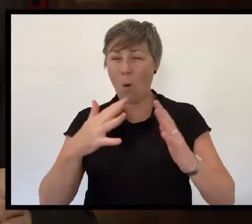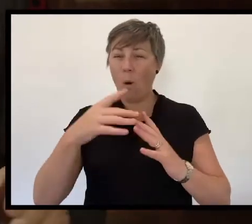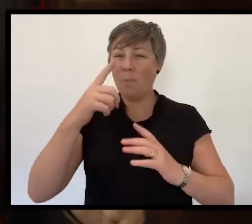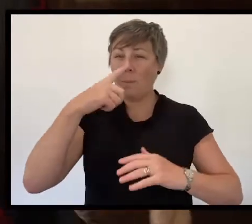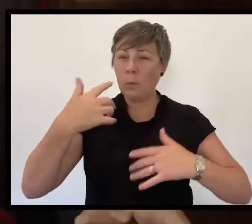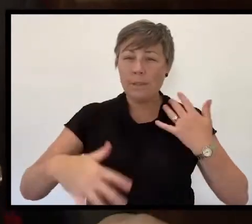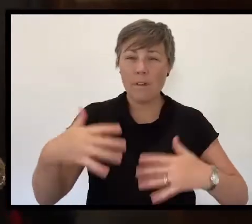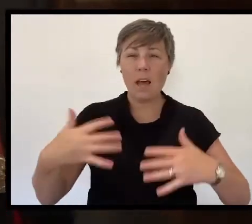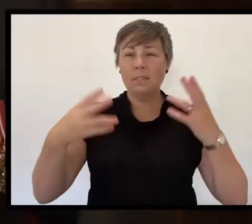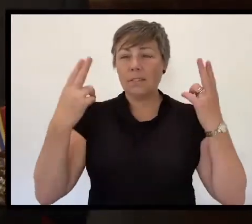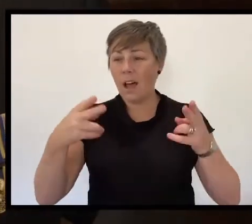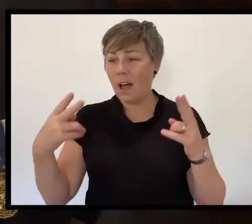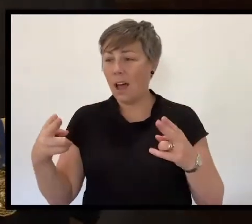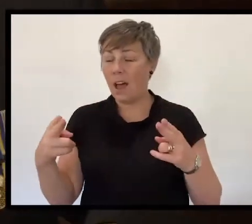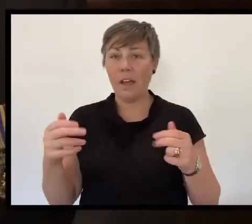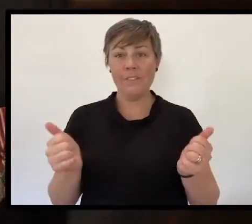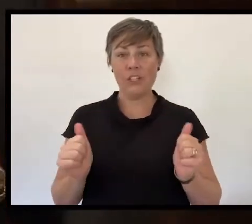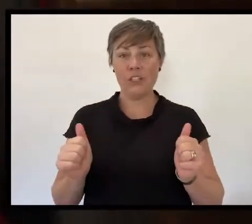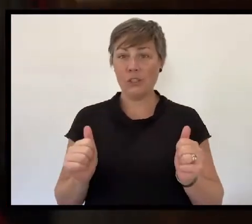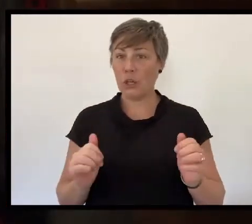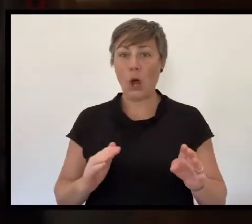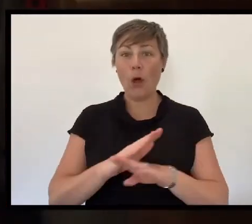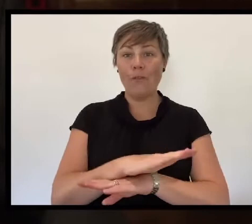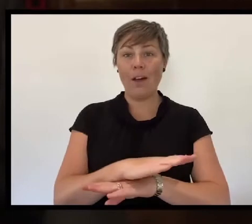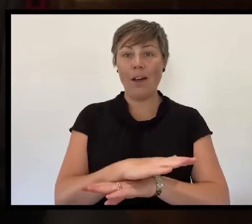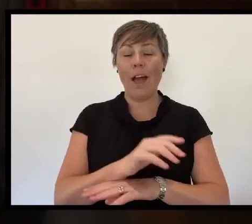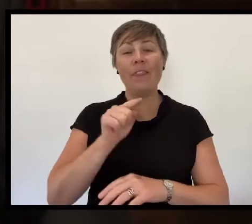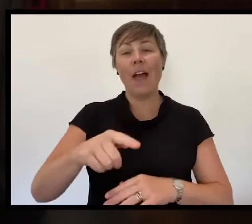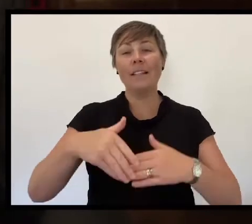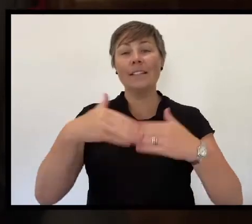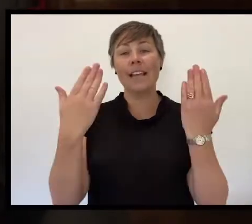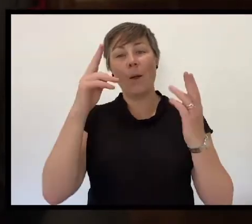Armistice Day, now named Remembrance Day in Australia,